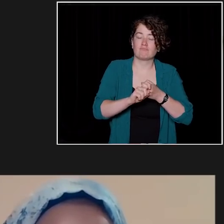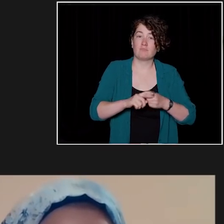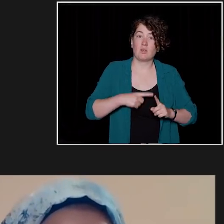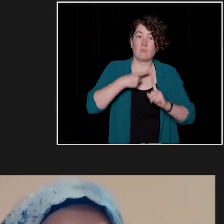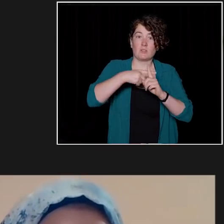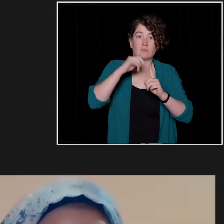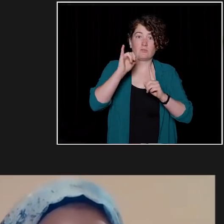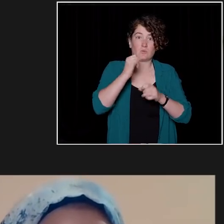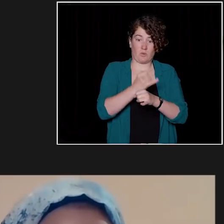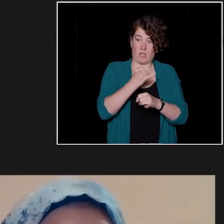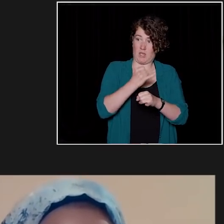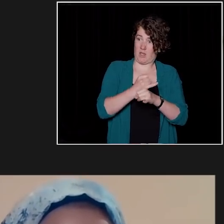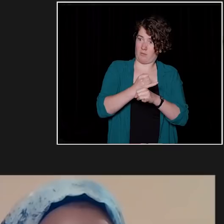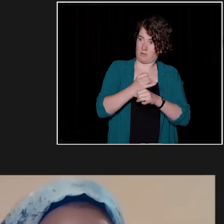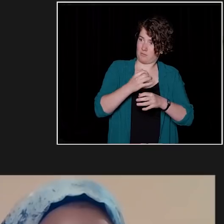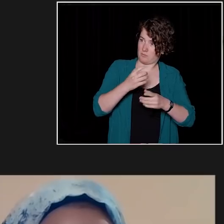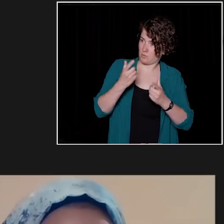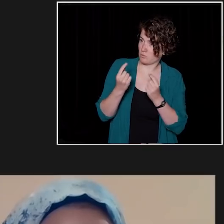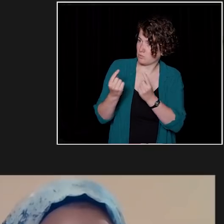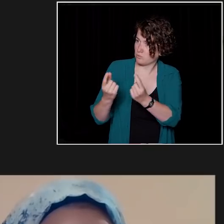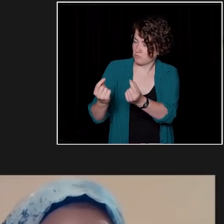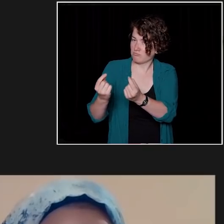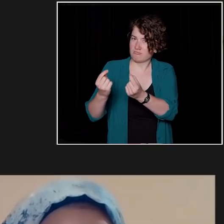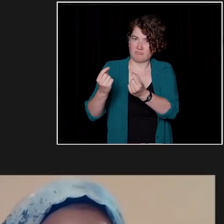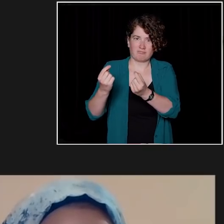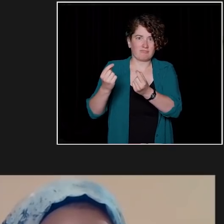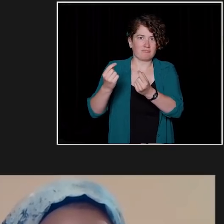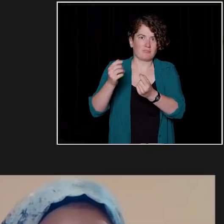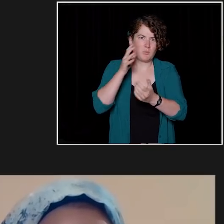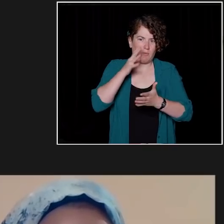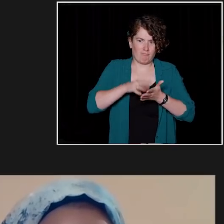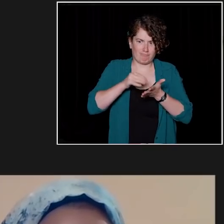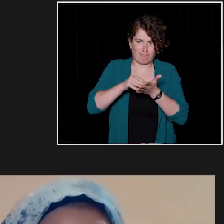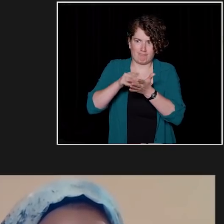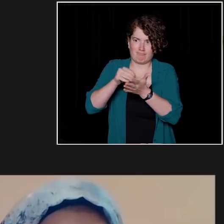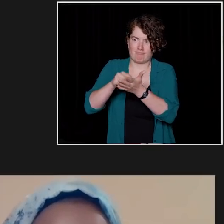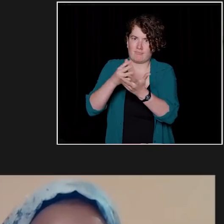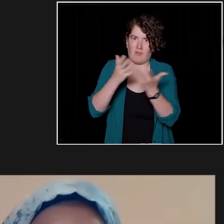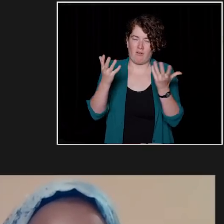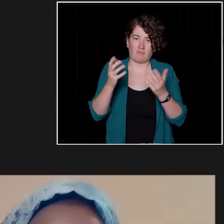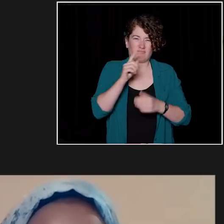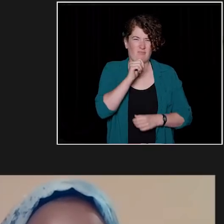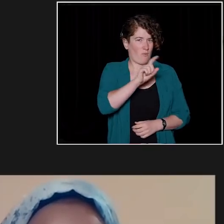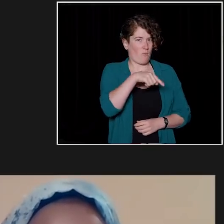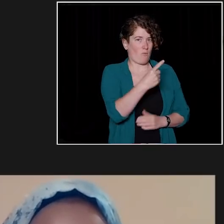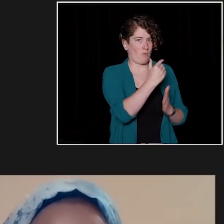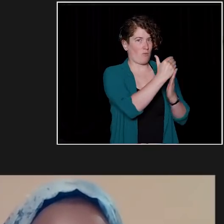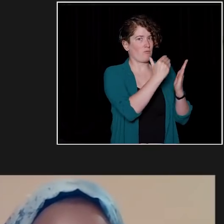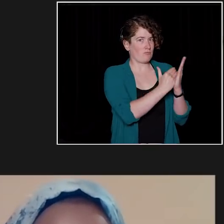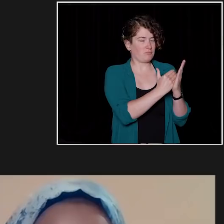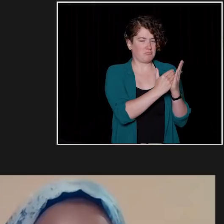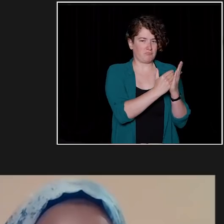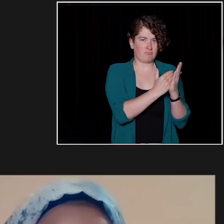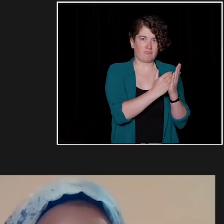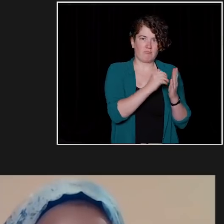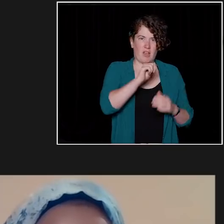while you're at the campus. It's much more than just your classes available for you and I hope that you'll take the time